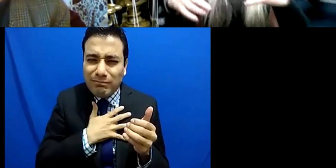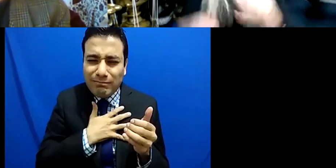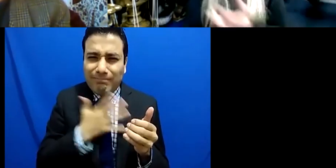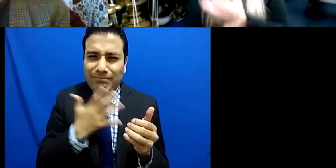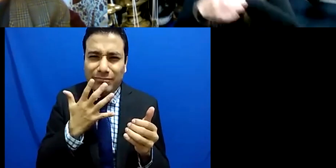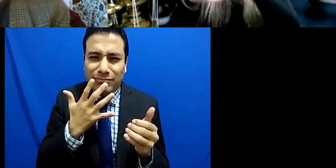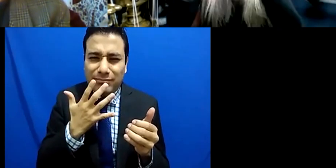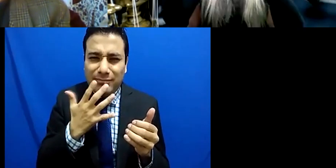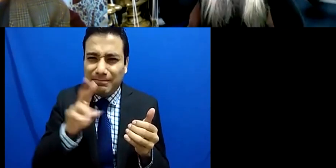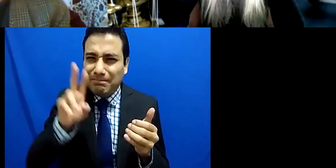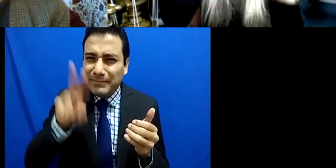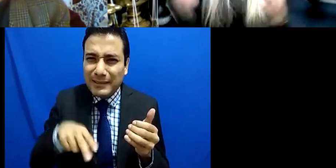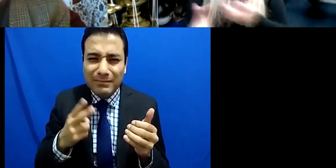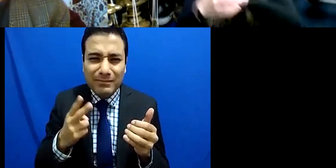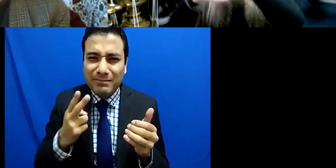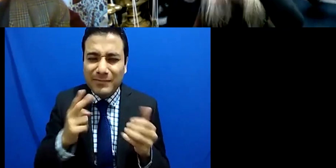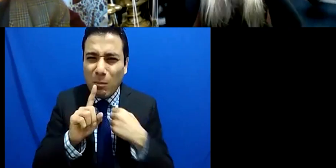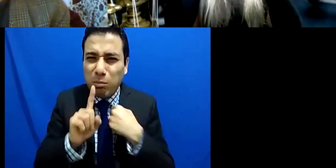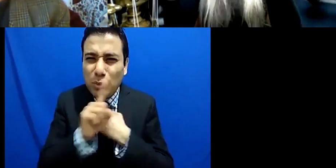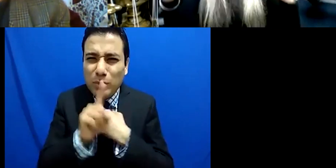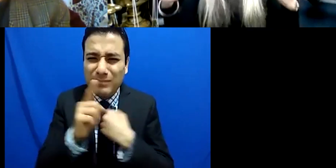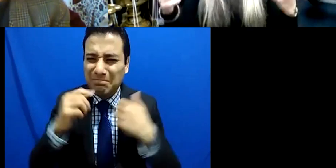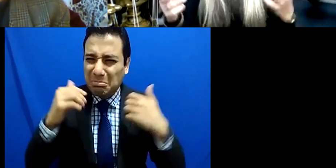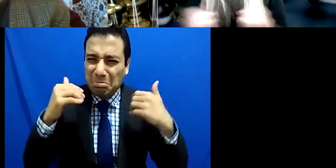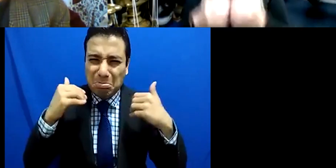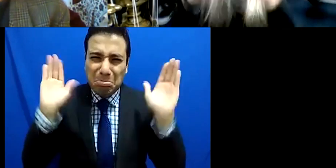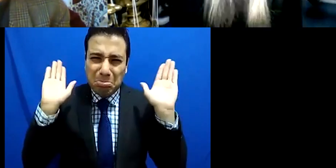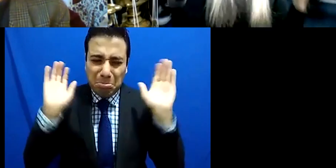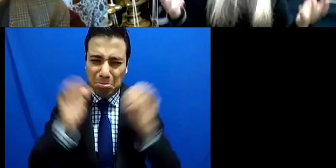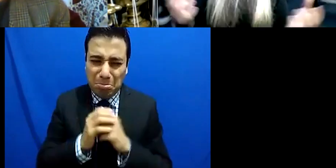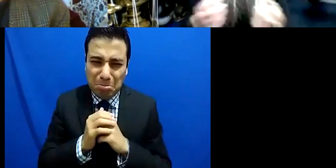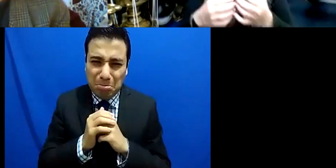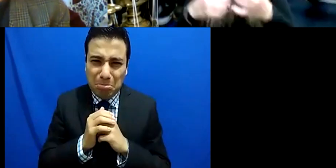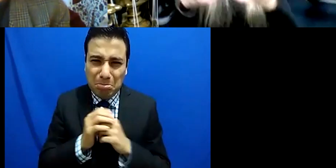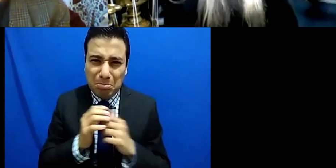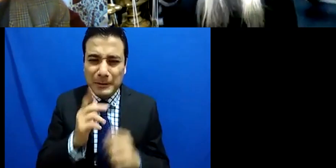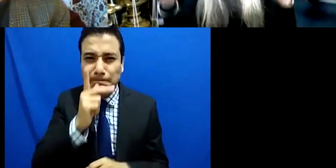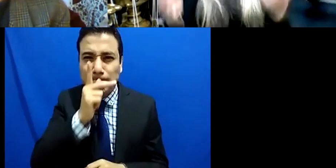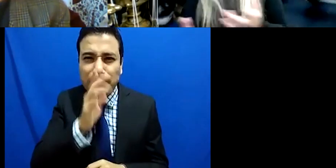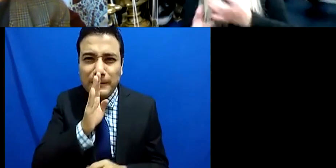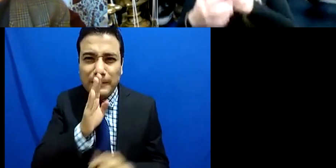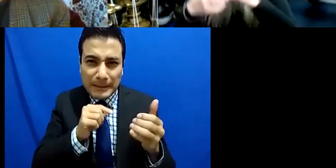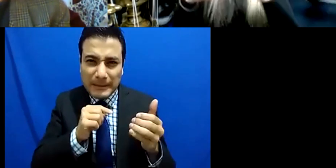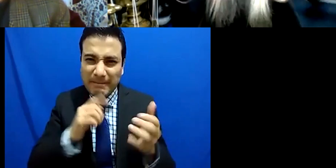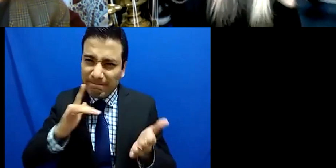baby that they're going to nurture and and give all the opportunities to and take care of and